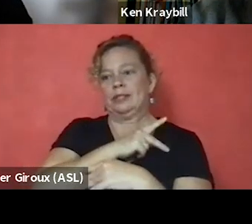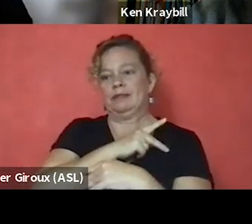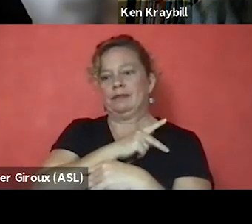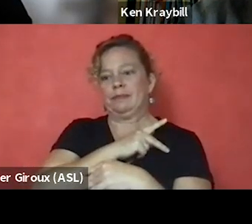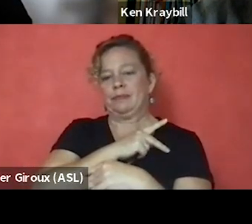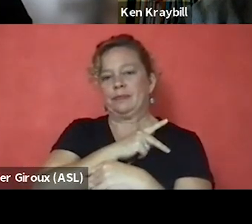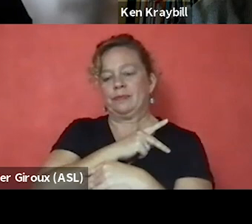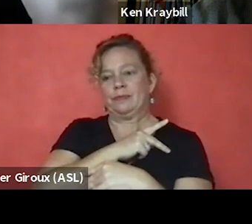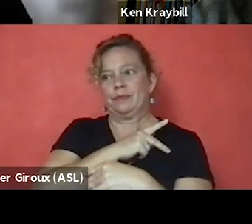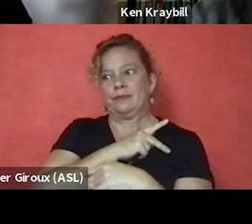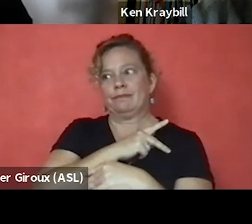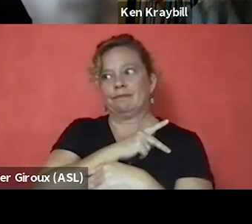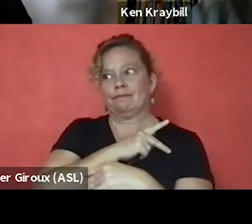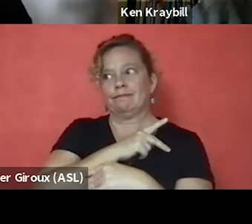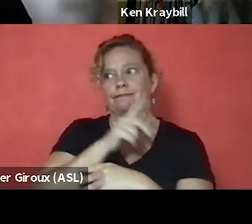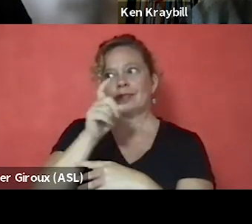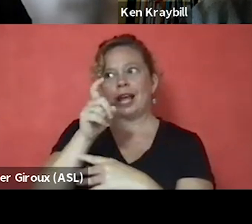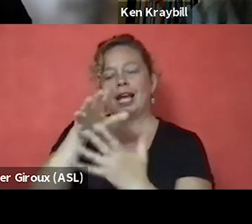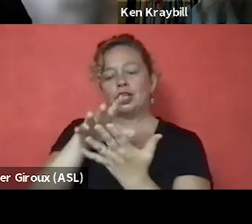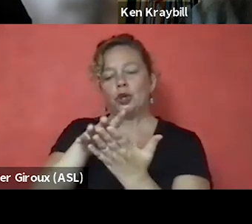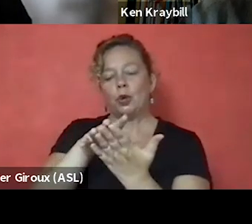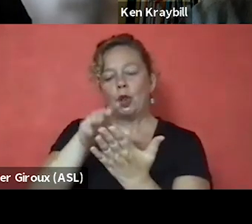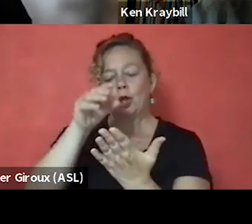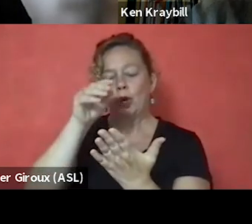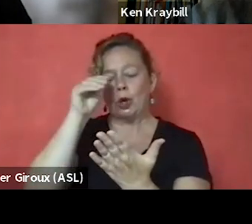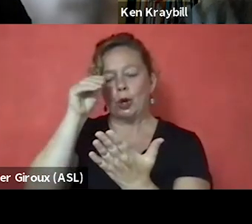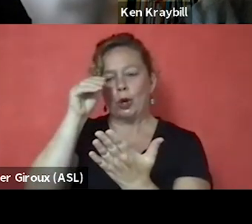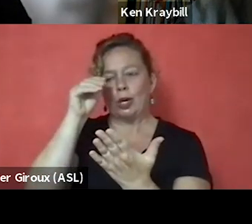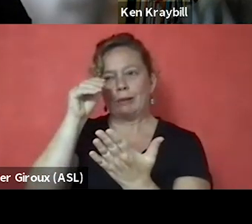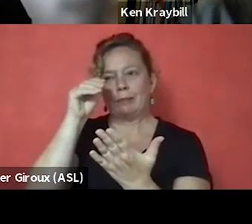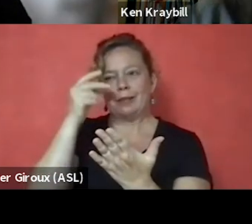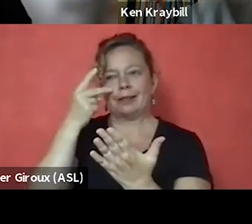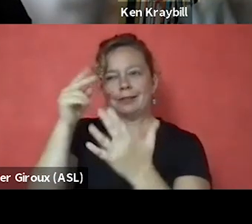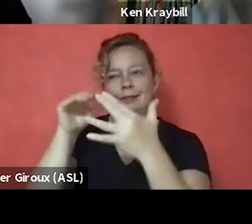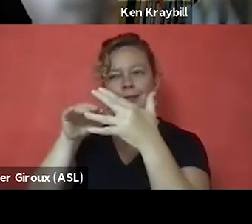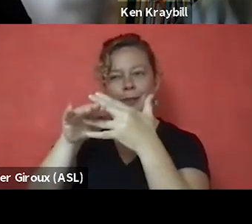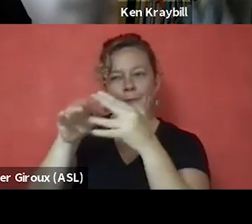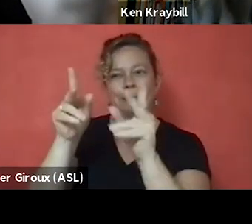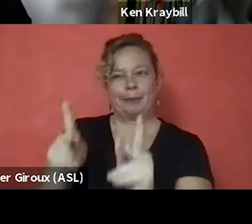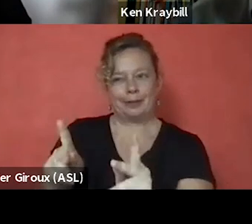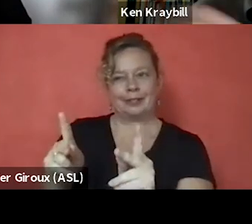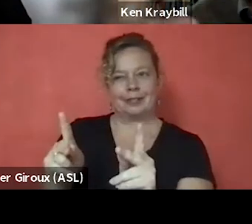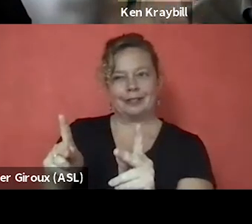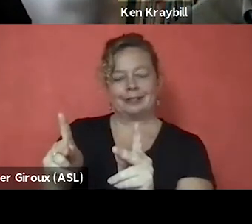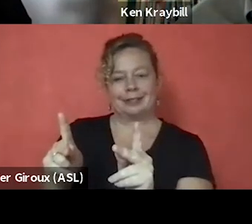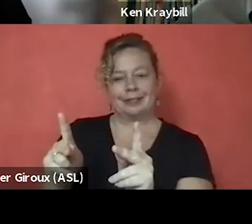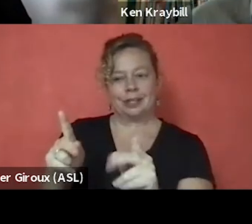I had to learn to be that transparent person, because most of us who live in more privilege, live with illusion a lot.